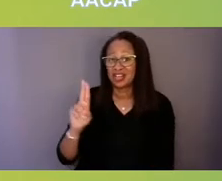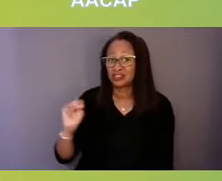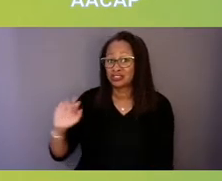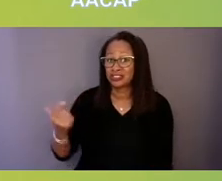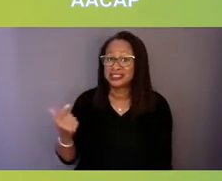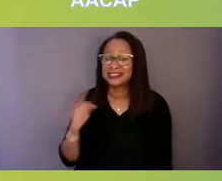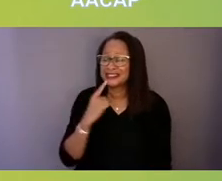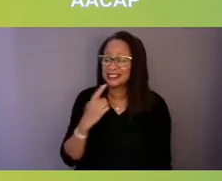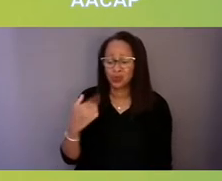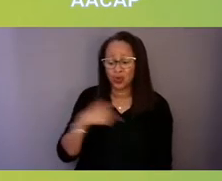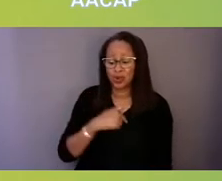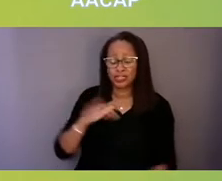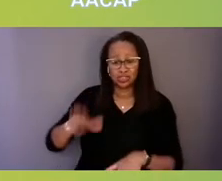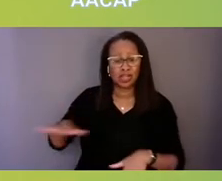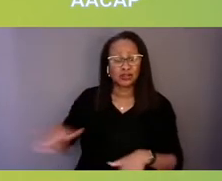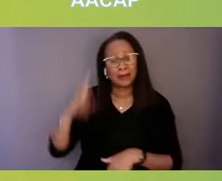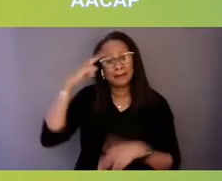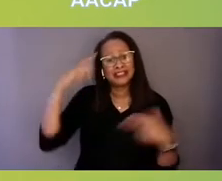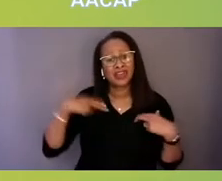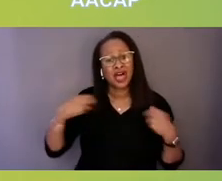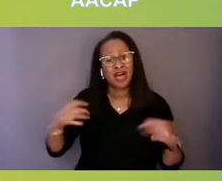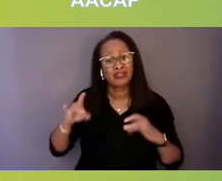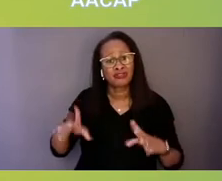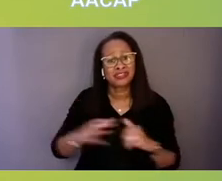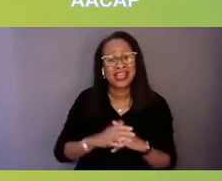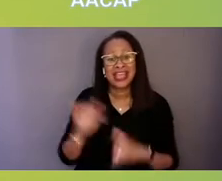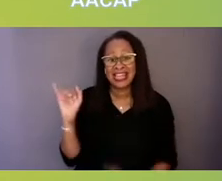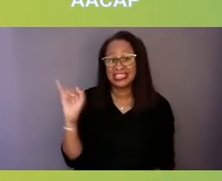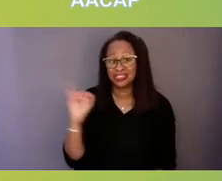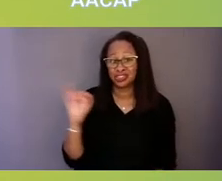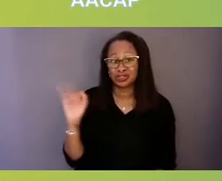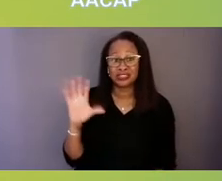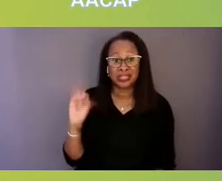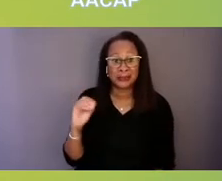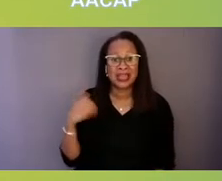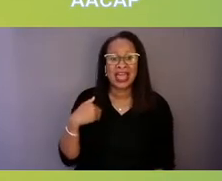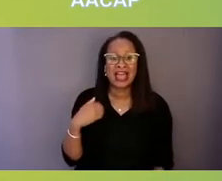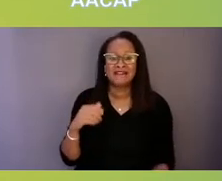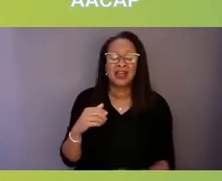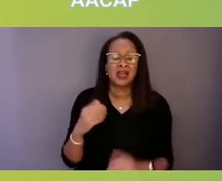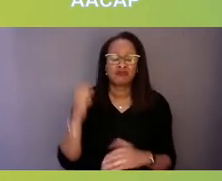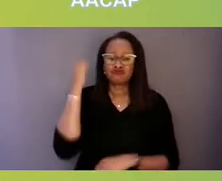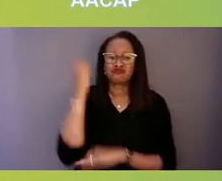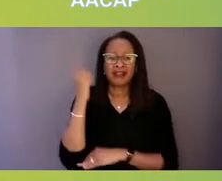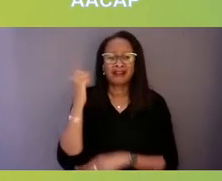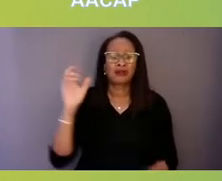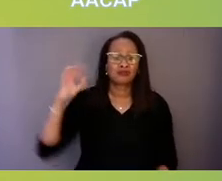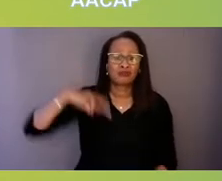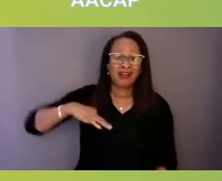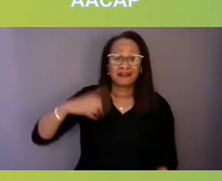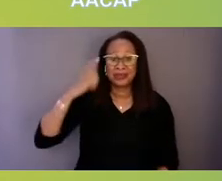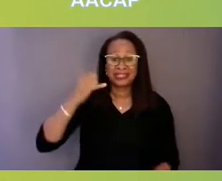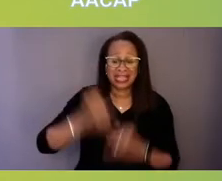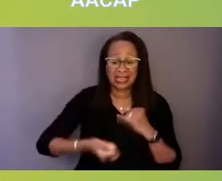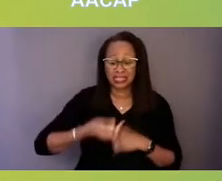and insurance companies have record profits because the last couple of years no one went to hospitals for surgery,